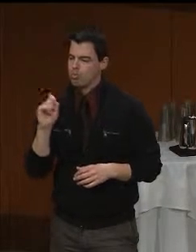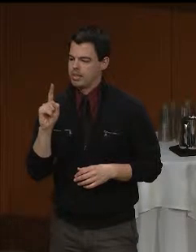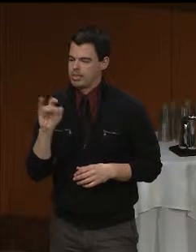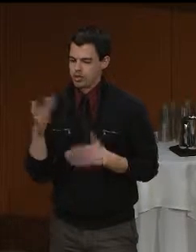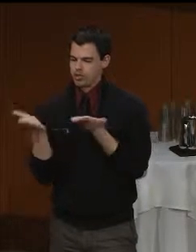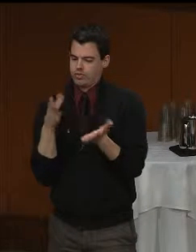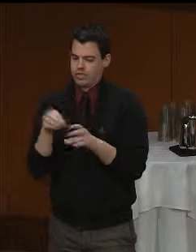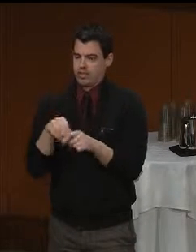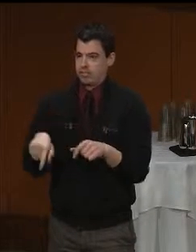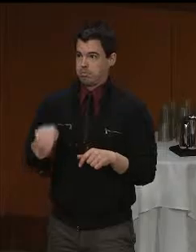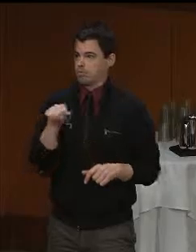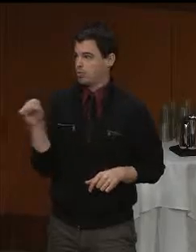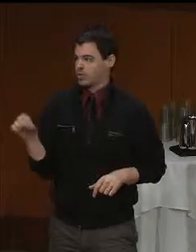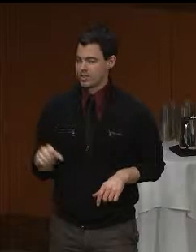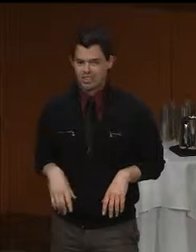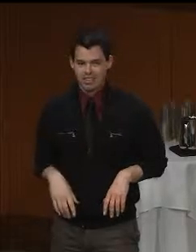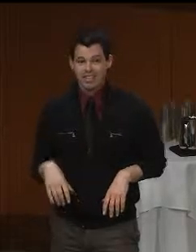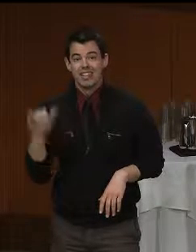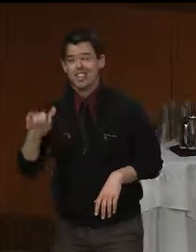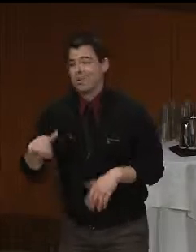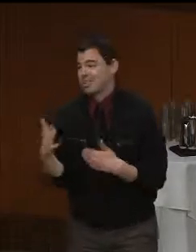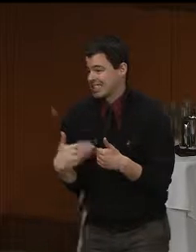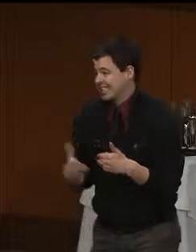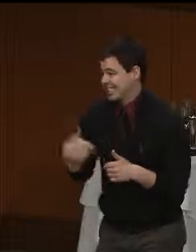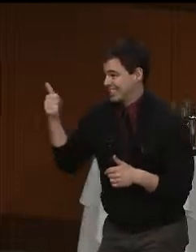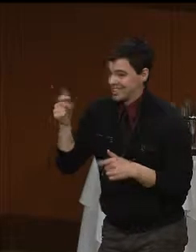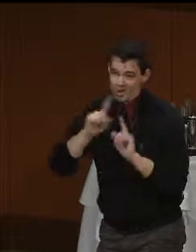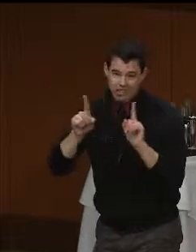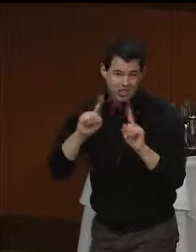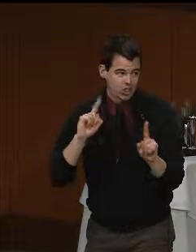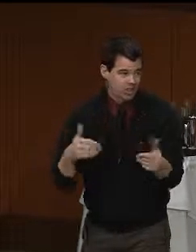I will tell you that that was the easiest conversation I had with the Governor because